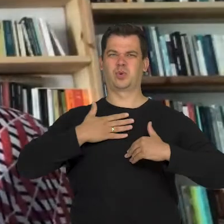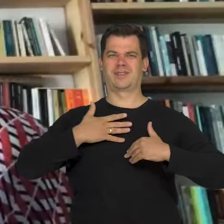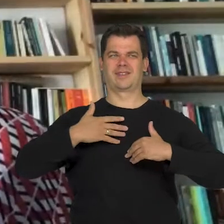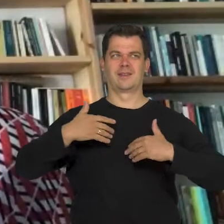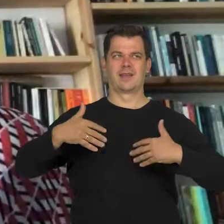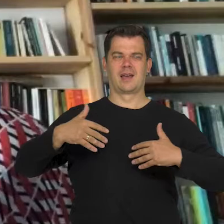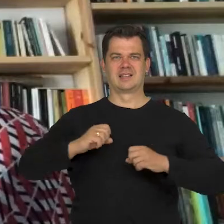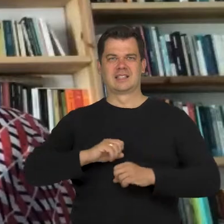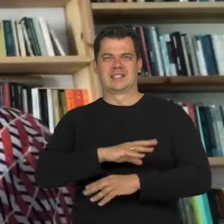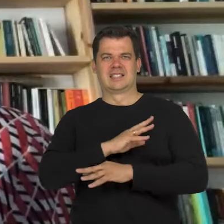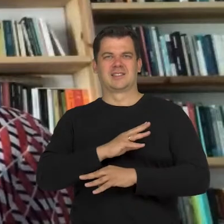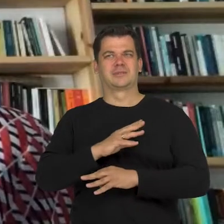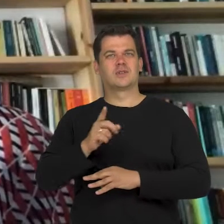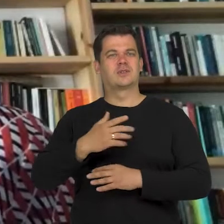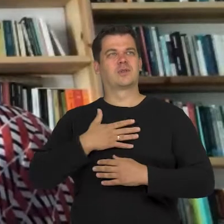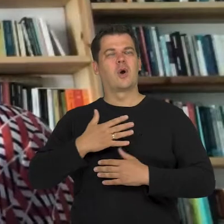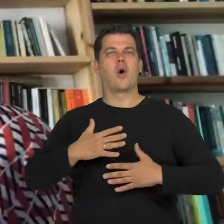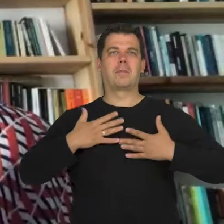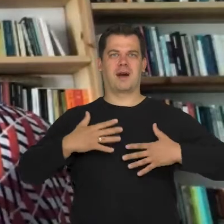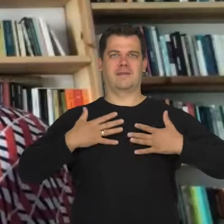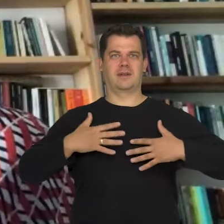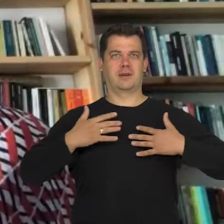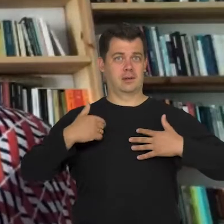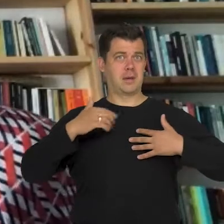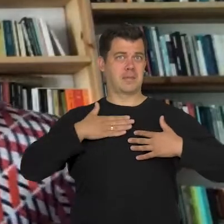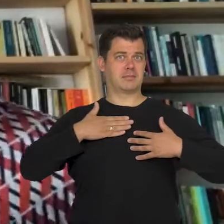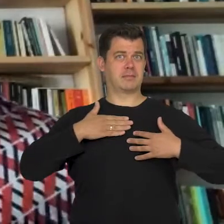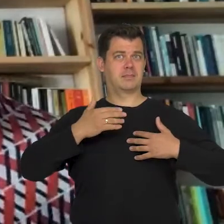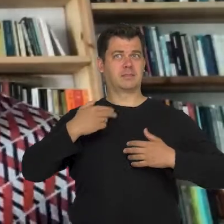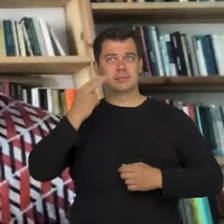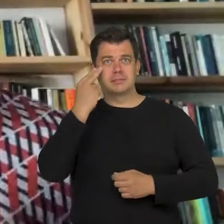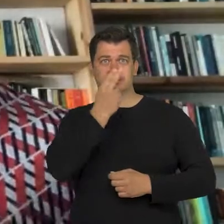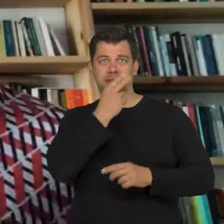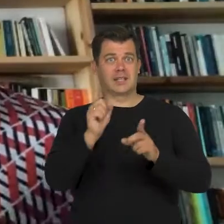So a concern that comes from the fear that I may share that same experience